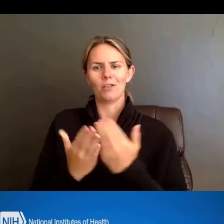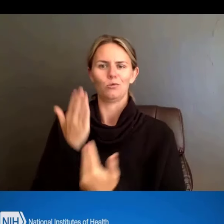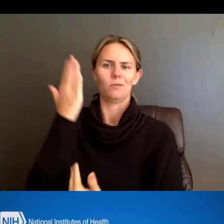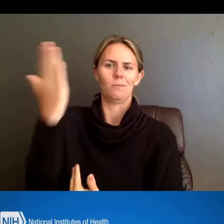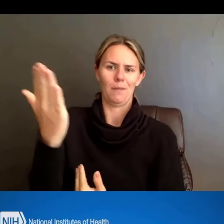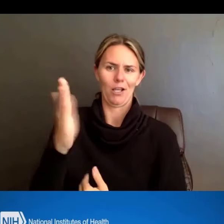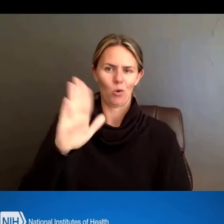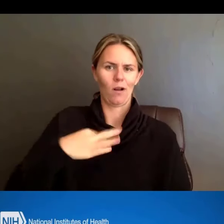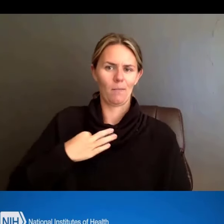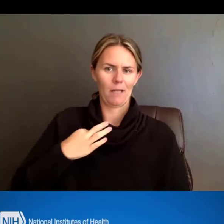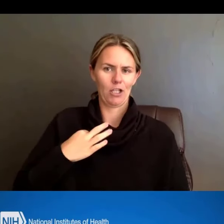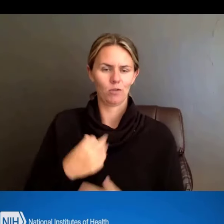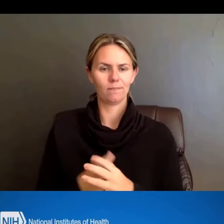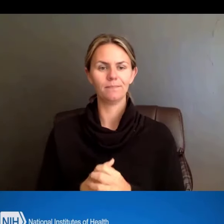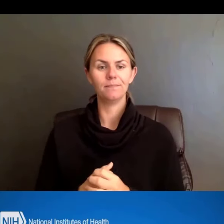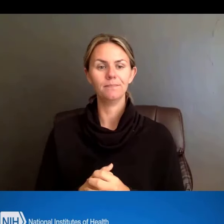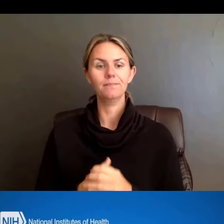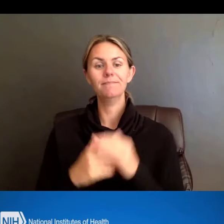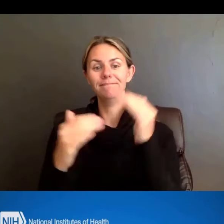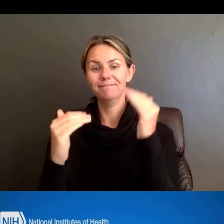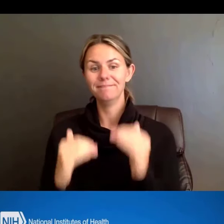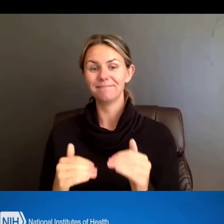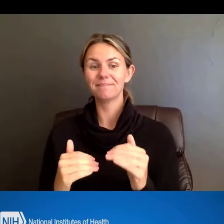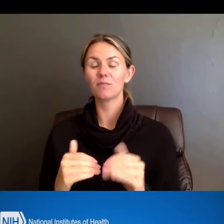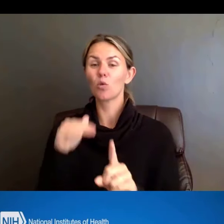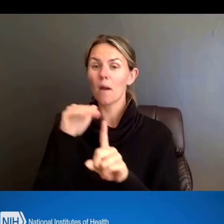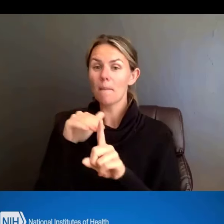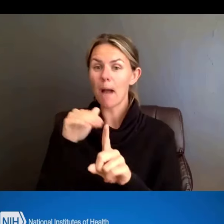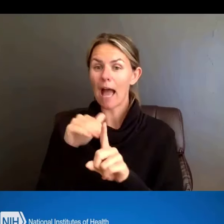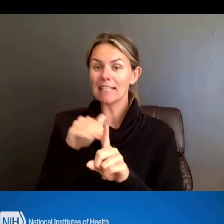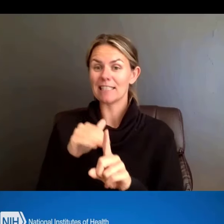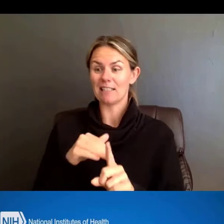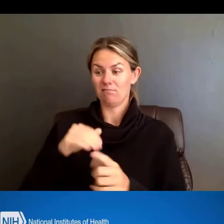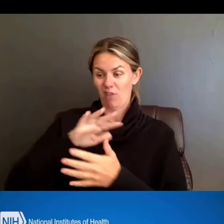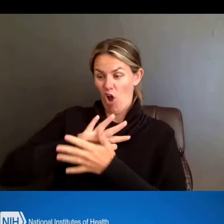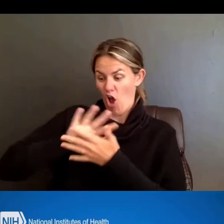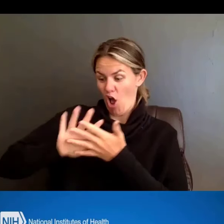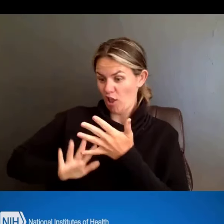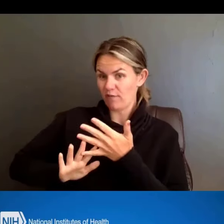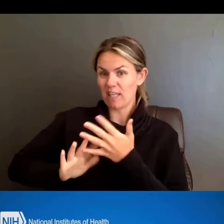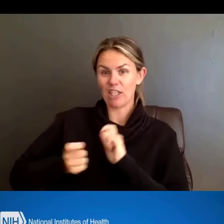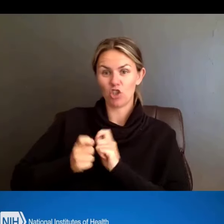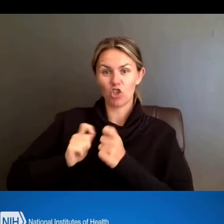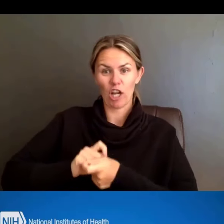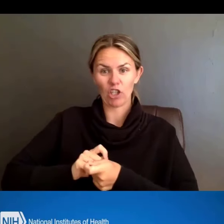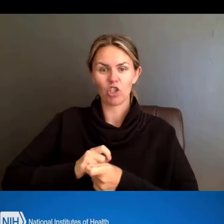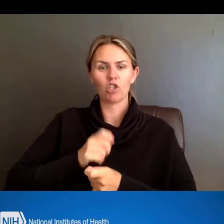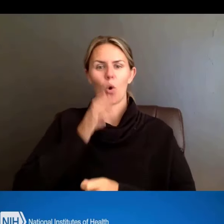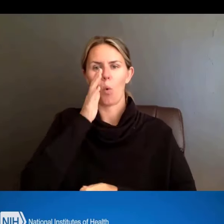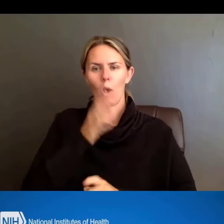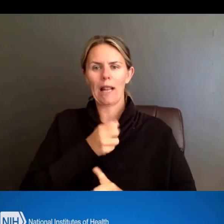as a reminder that the changes are effective for due dates on or after January 25 of 2025.